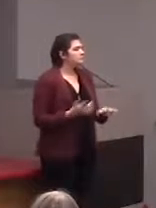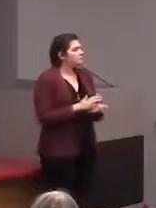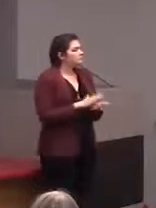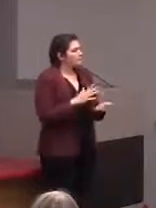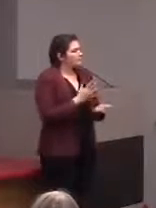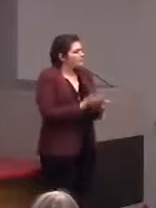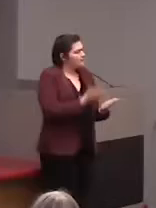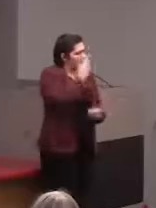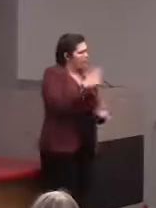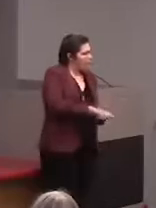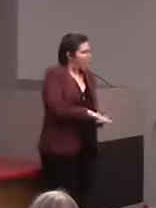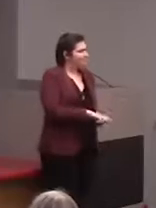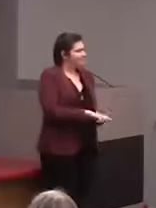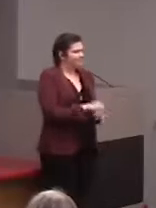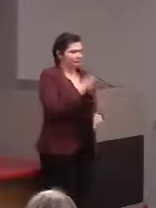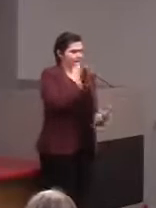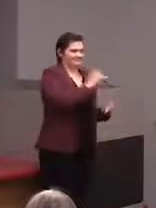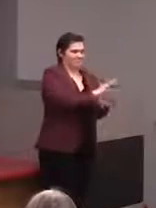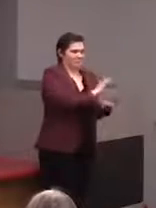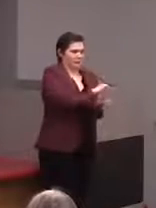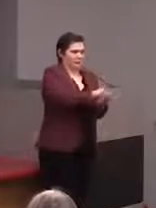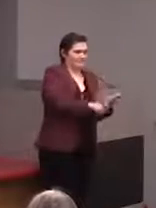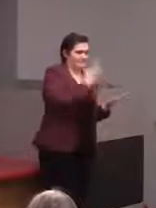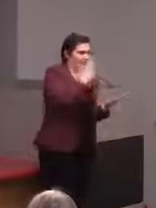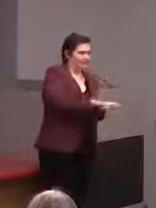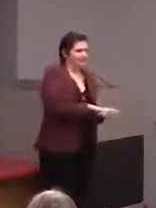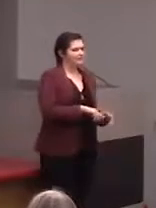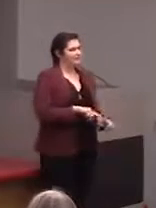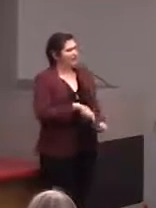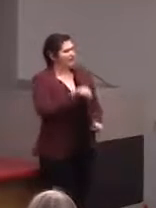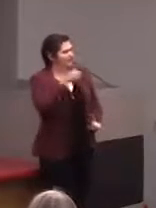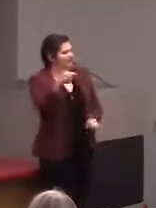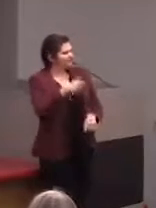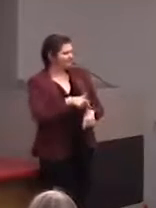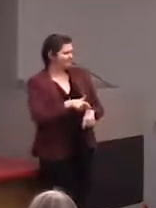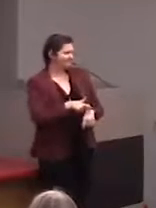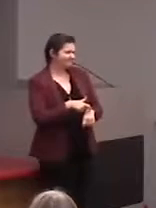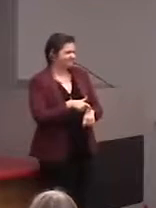So I'm blind and I grew up going to museums